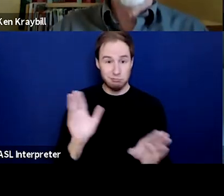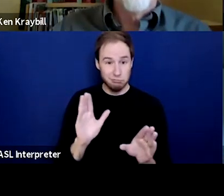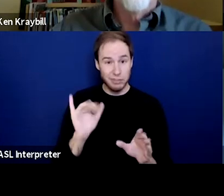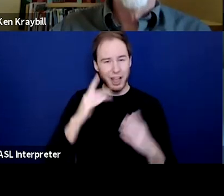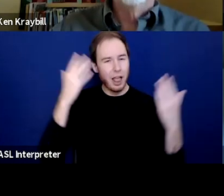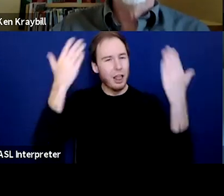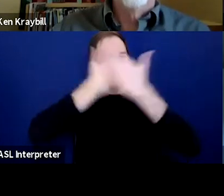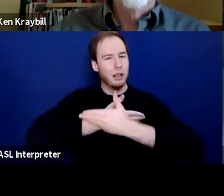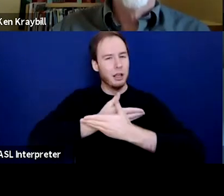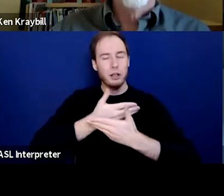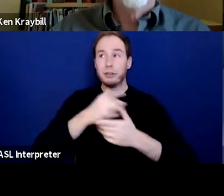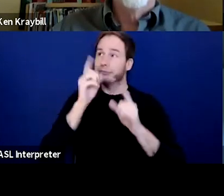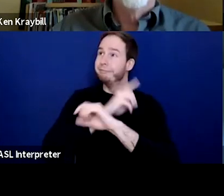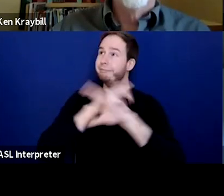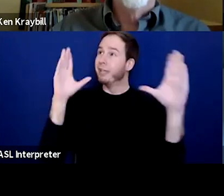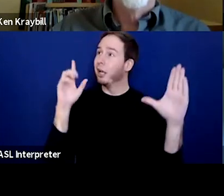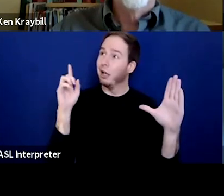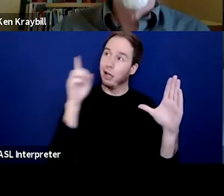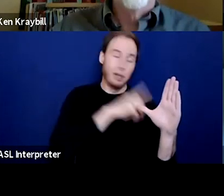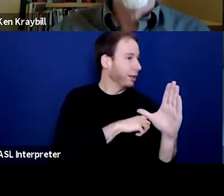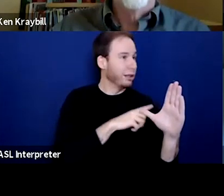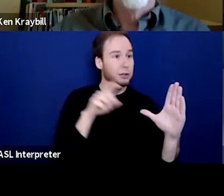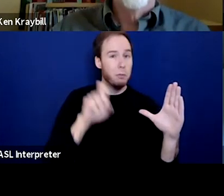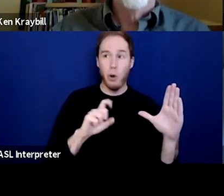That's the grand illusion, is that we were ever supposed to do this alone.